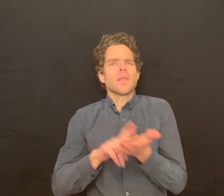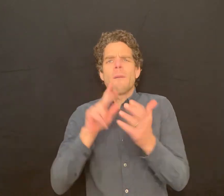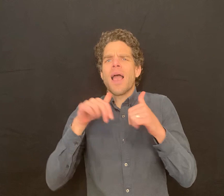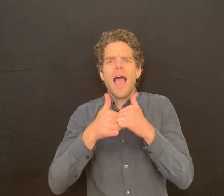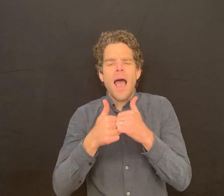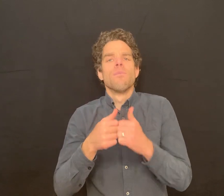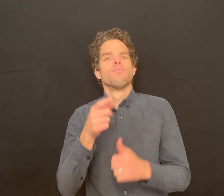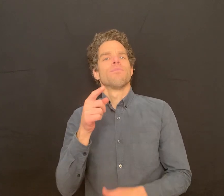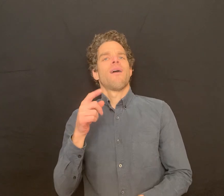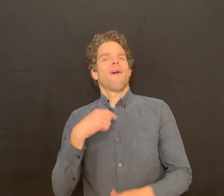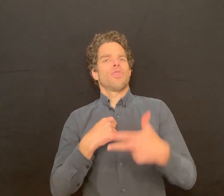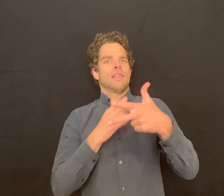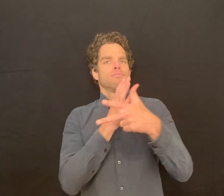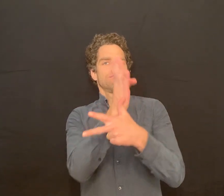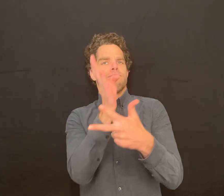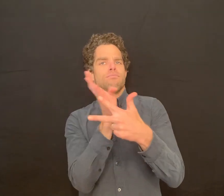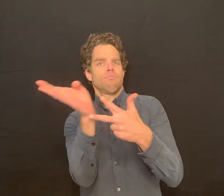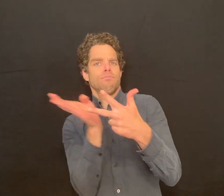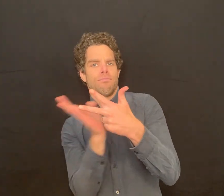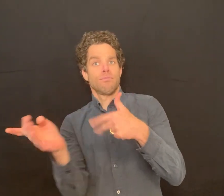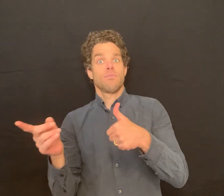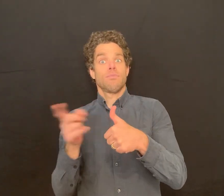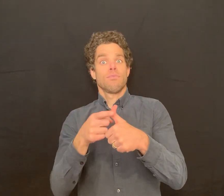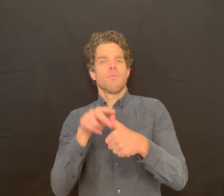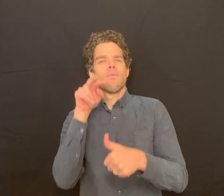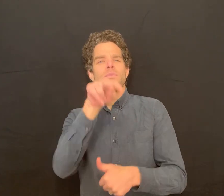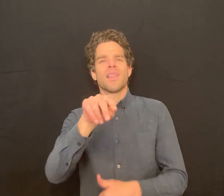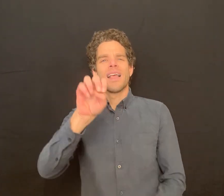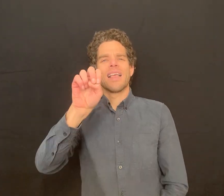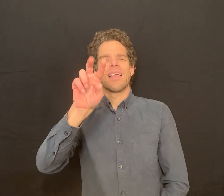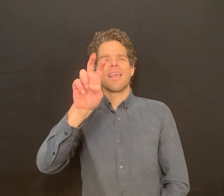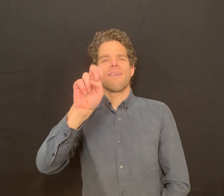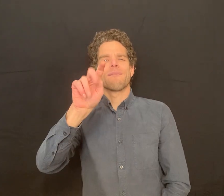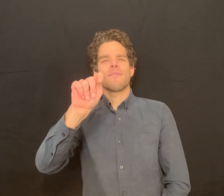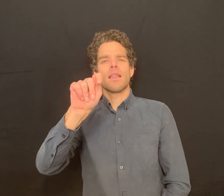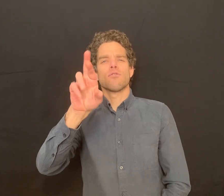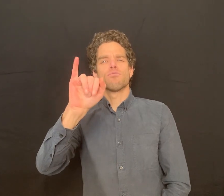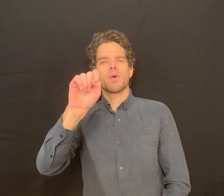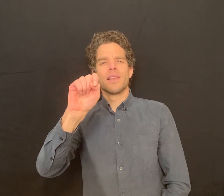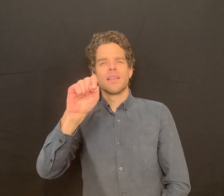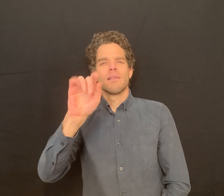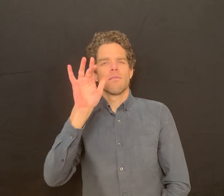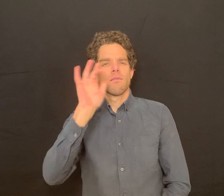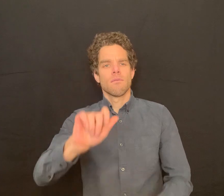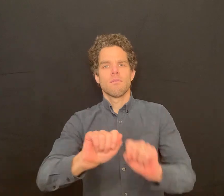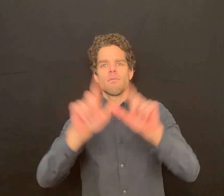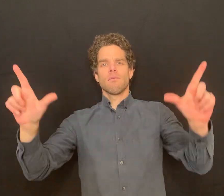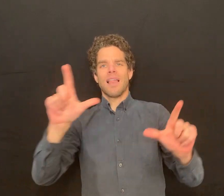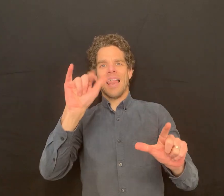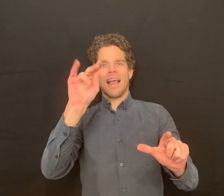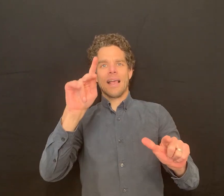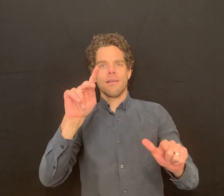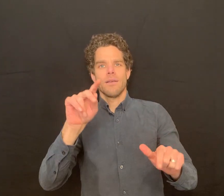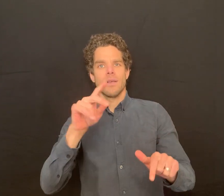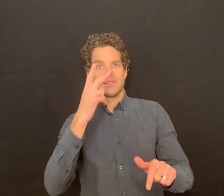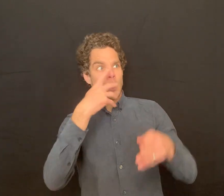So how do we sign up? There are three separate ways you can go to the Eventbrite link.